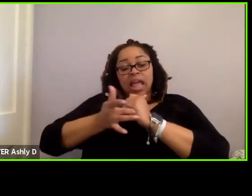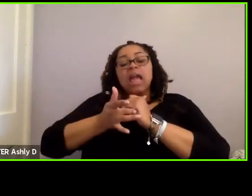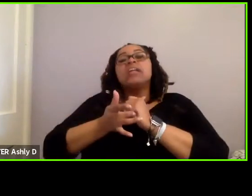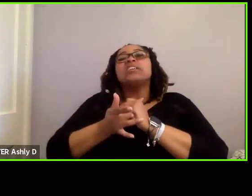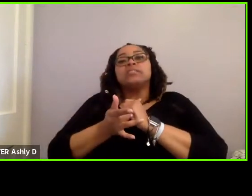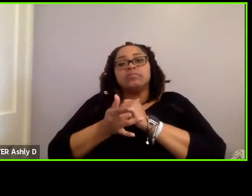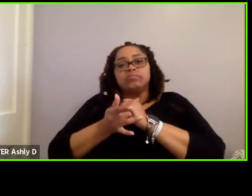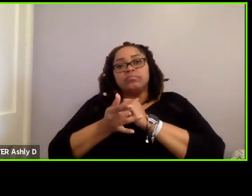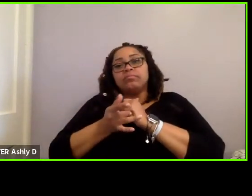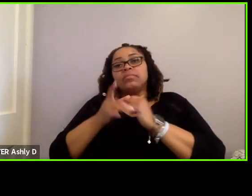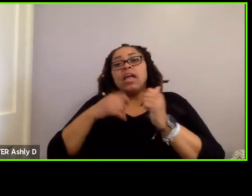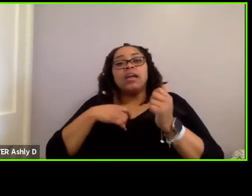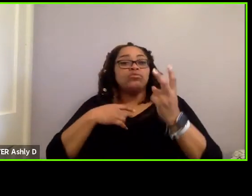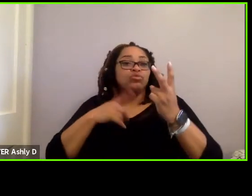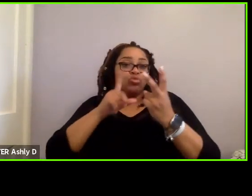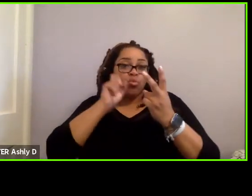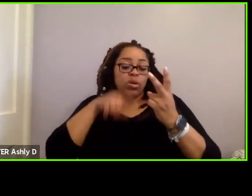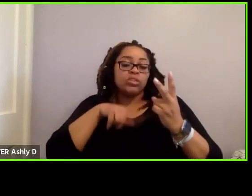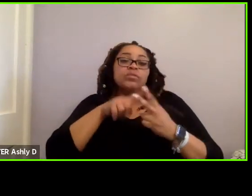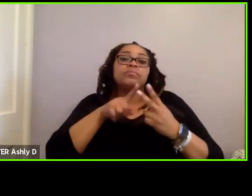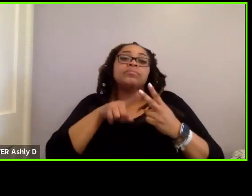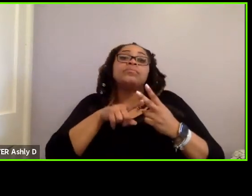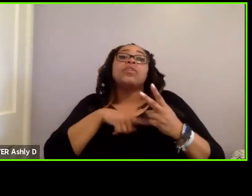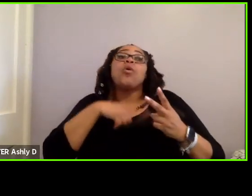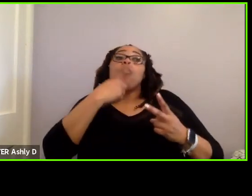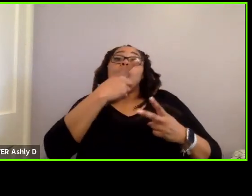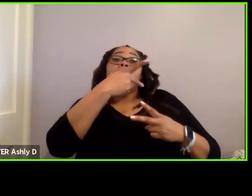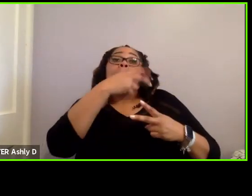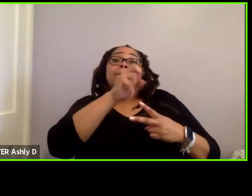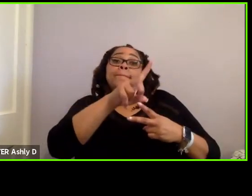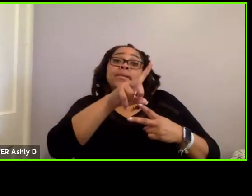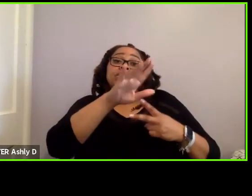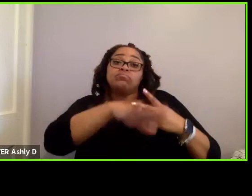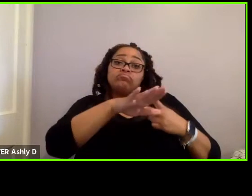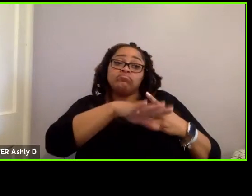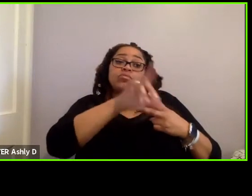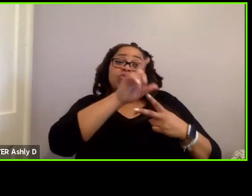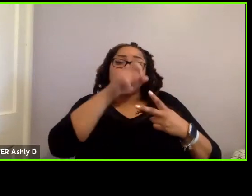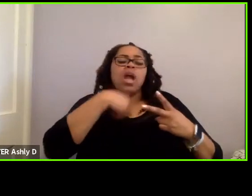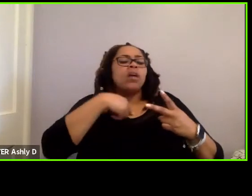And I have two questions, one is, as a pediatric physical therapist, I am wondering have you